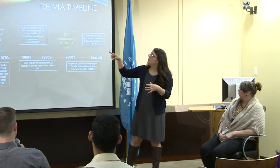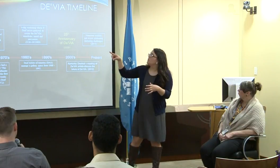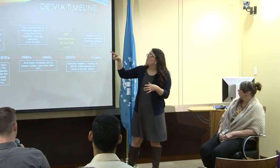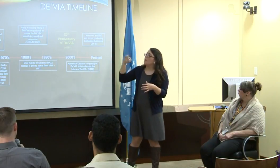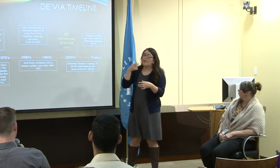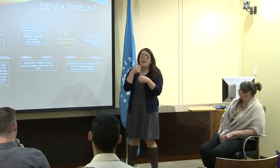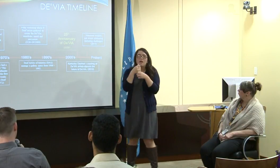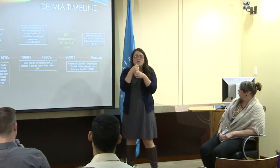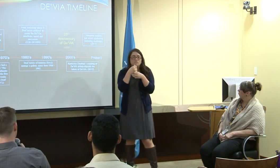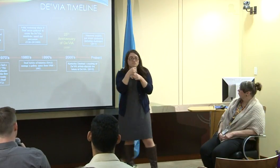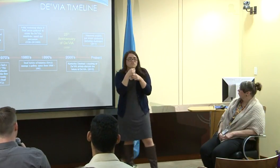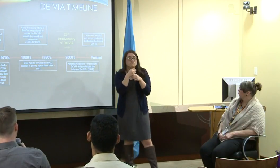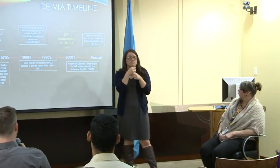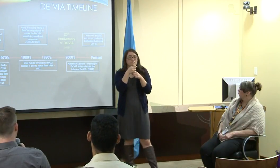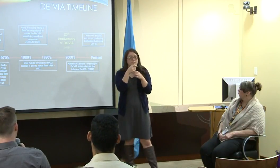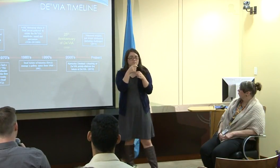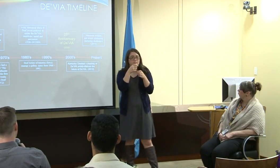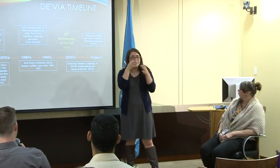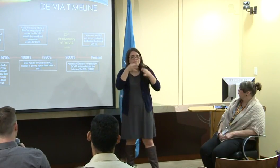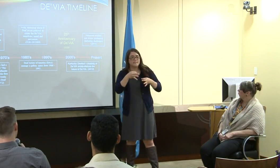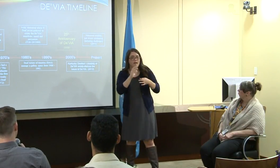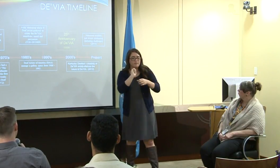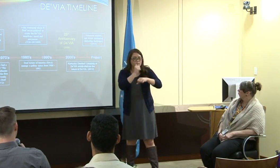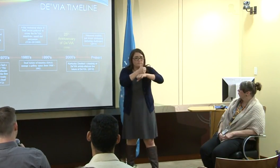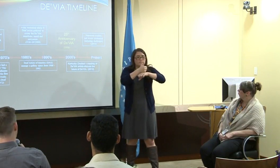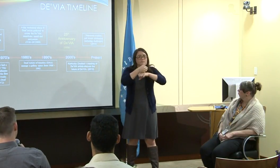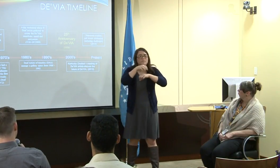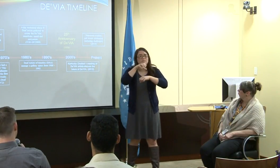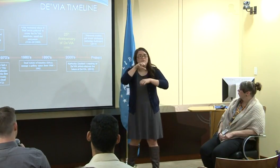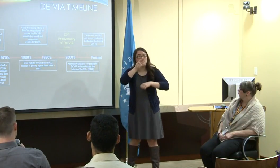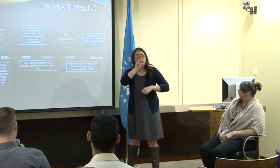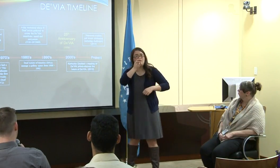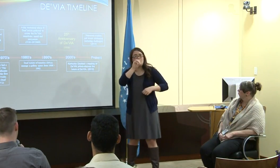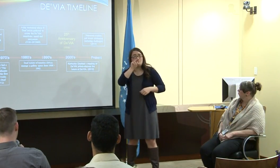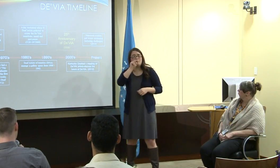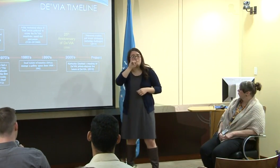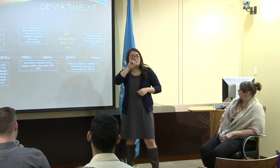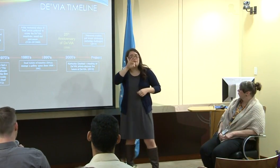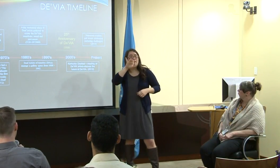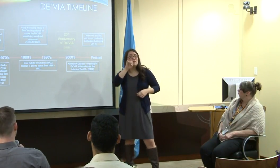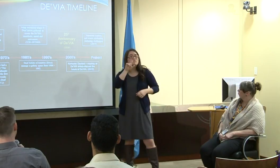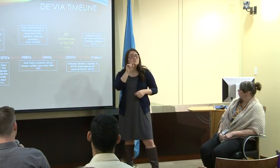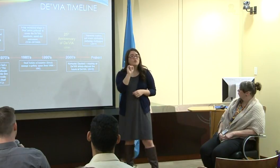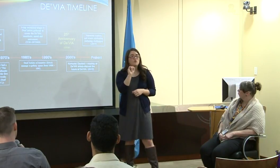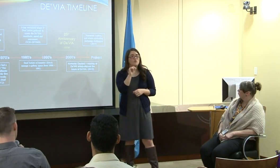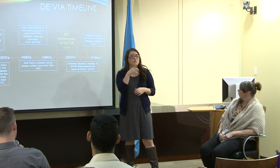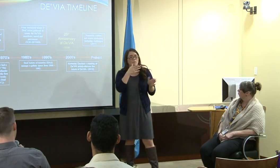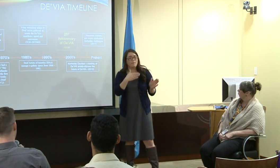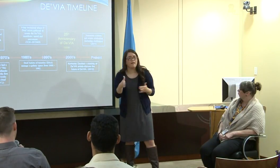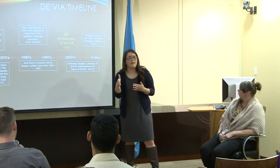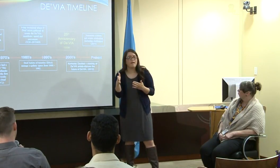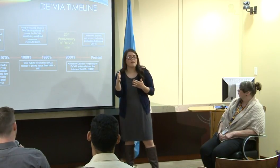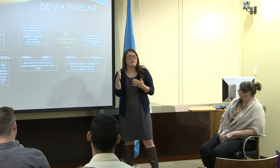that came together, and they really wanted to look at, how can we make this more profound?